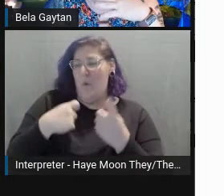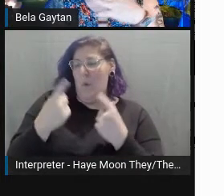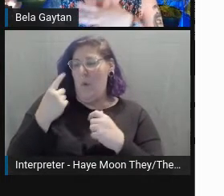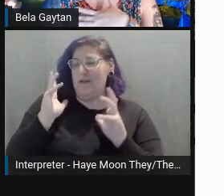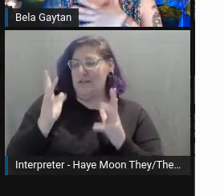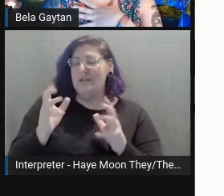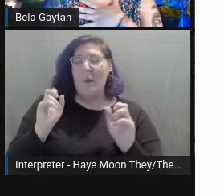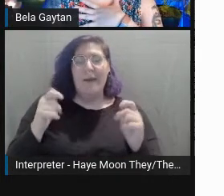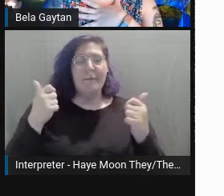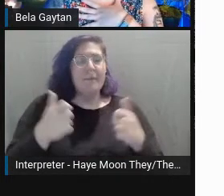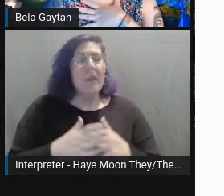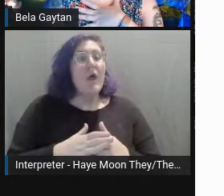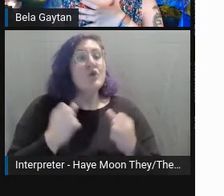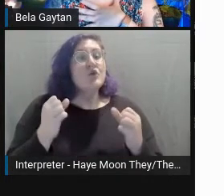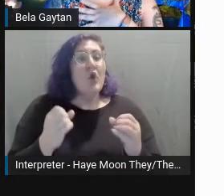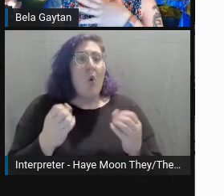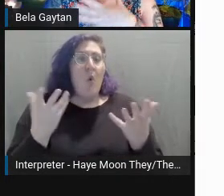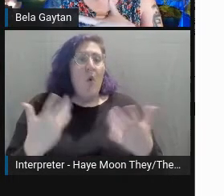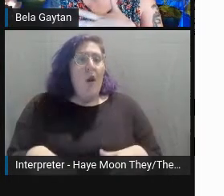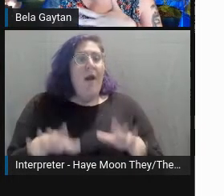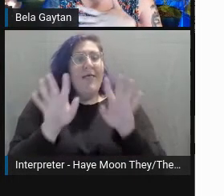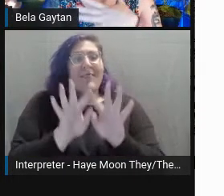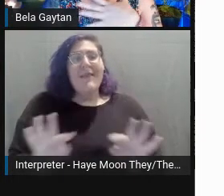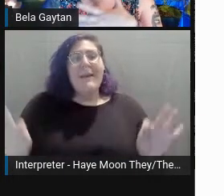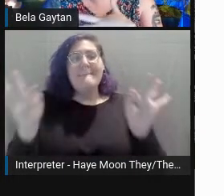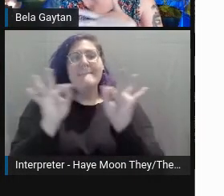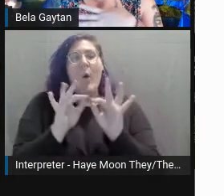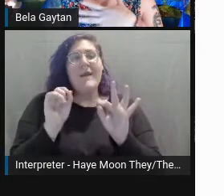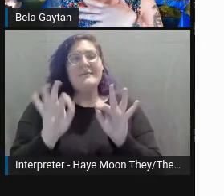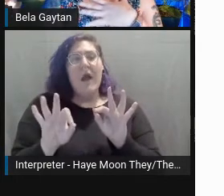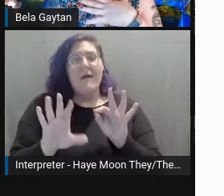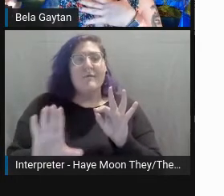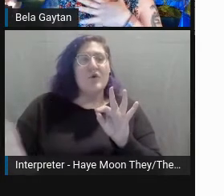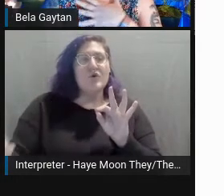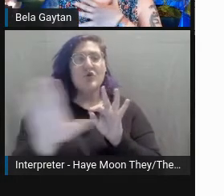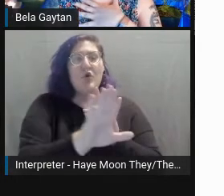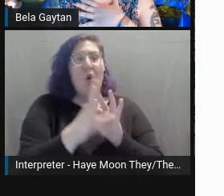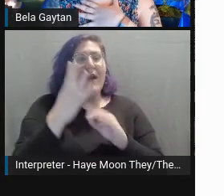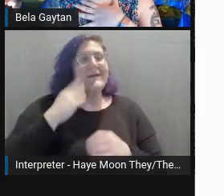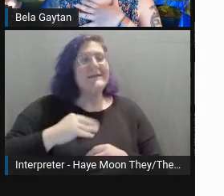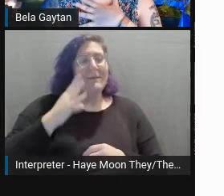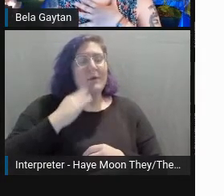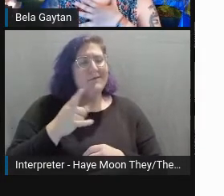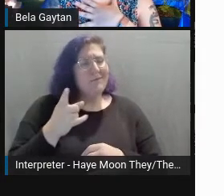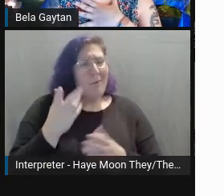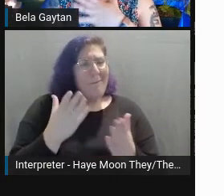The importance of lived experiences. You might be wondering why I brought myself into the equation so much during this talk.